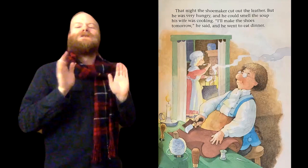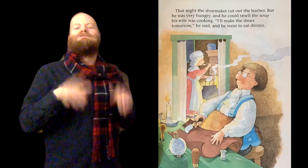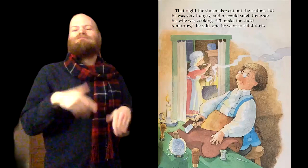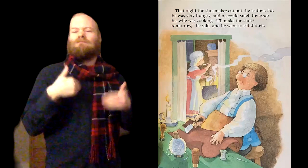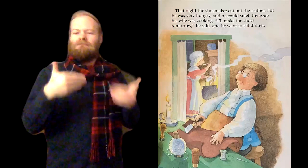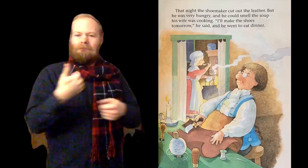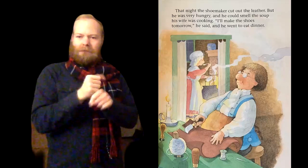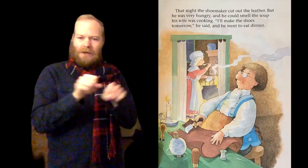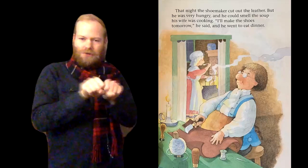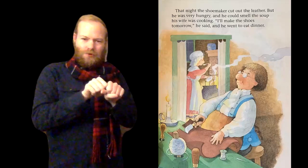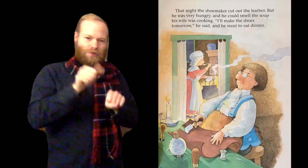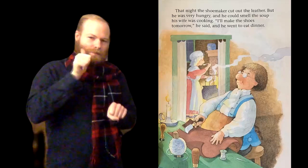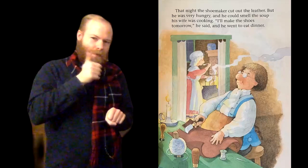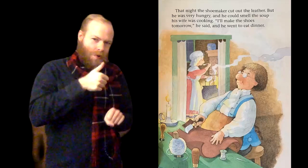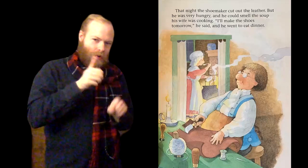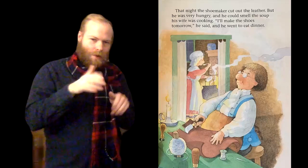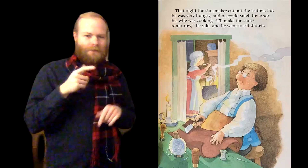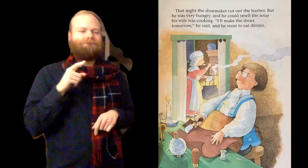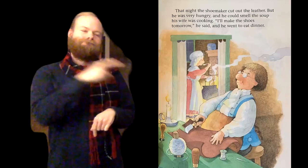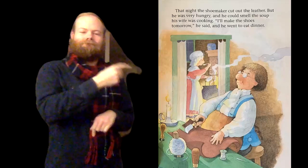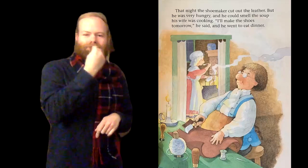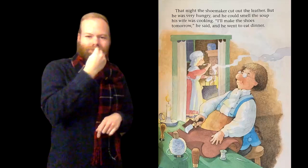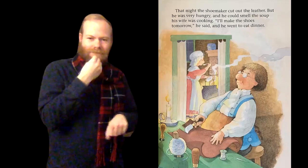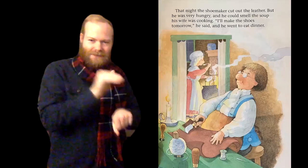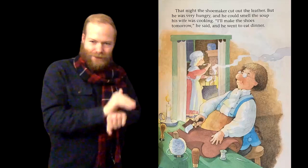“I’ll make the shoes tomorrow,” he said, and he went to eat dinner.